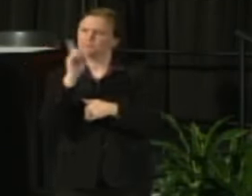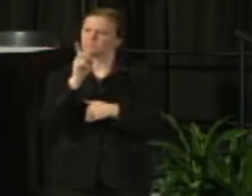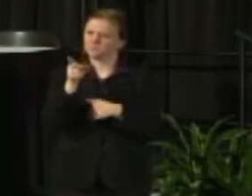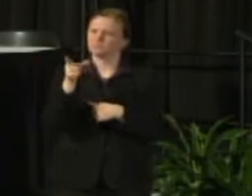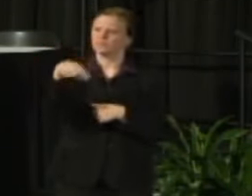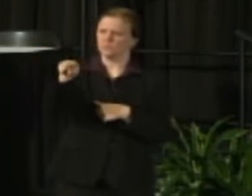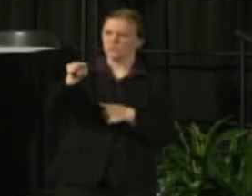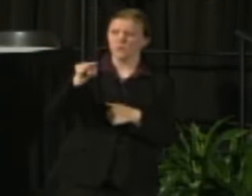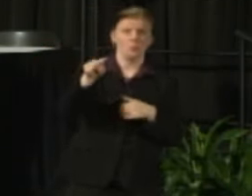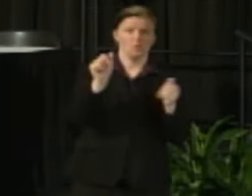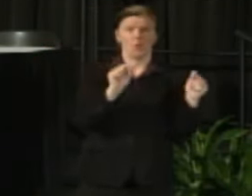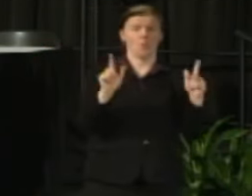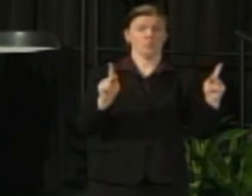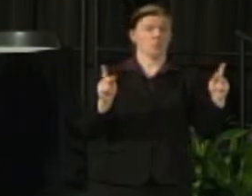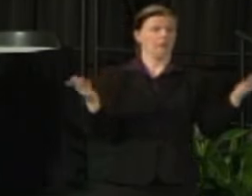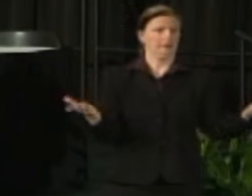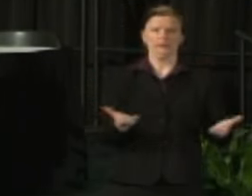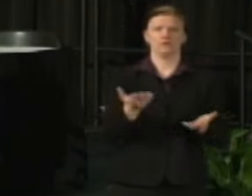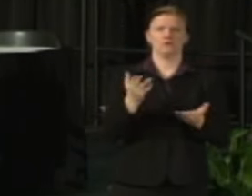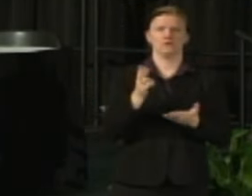and everybody here is informed on what we're doing.